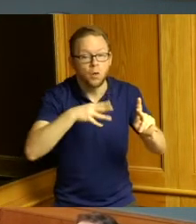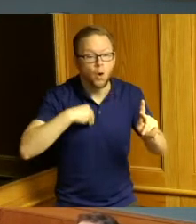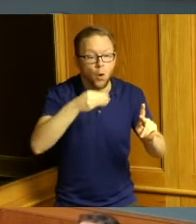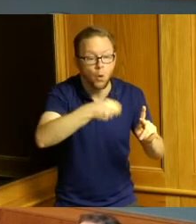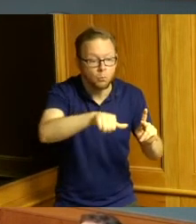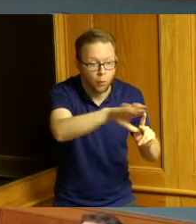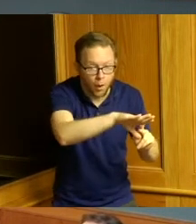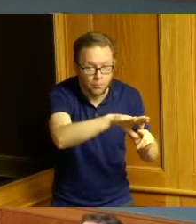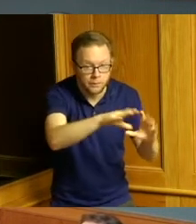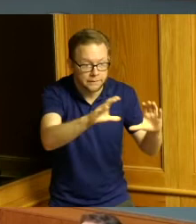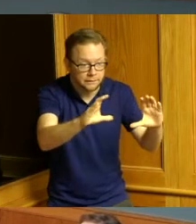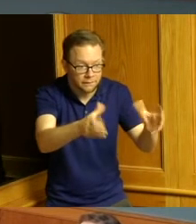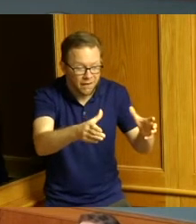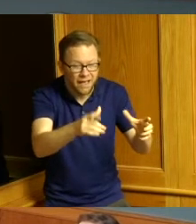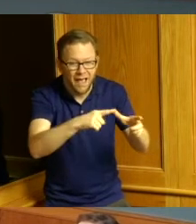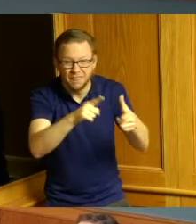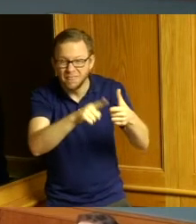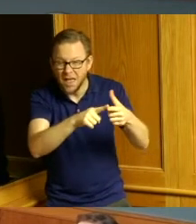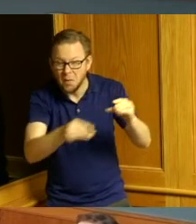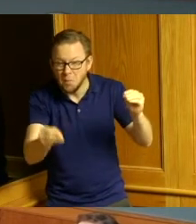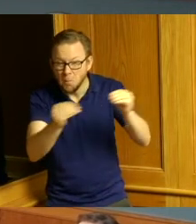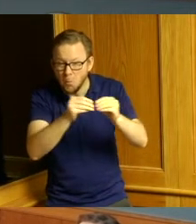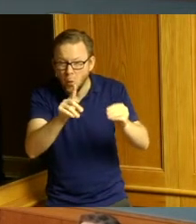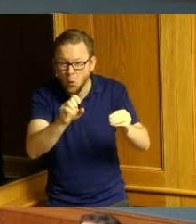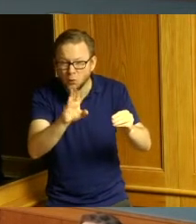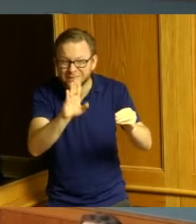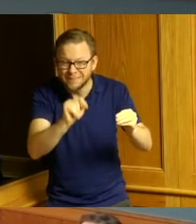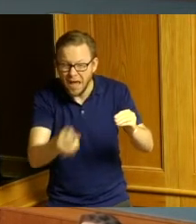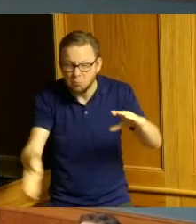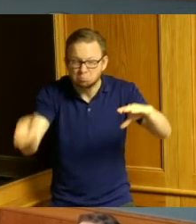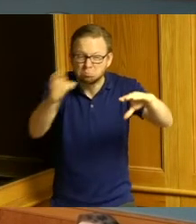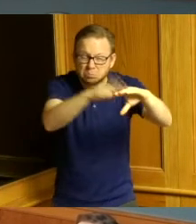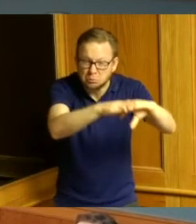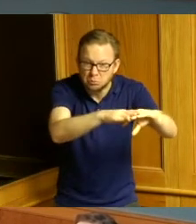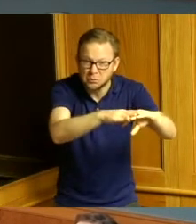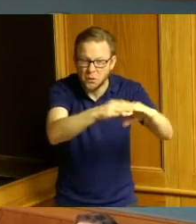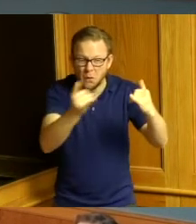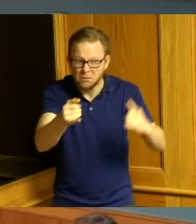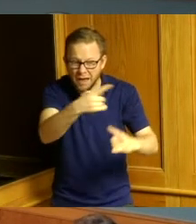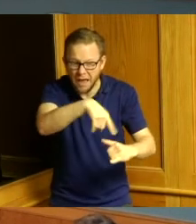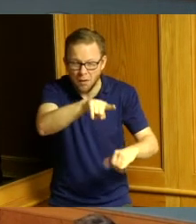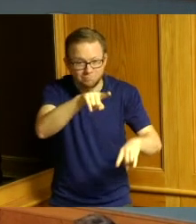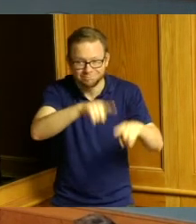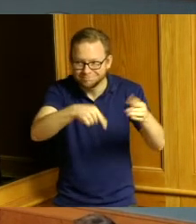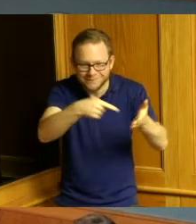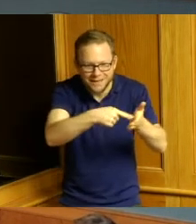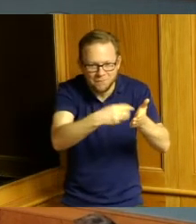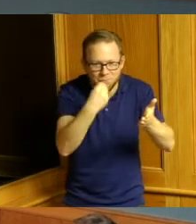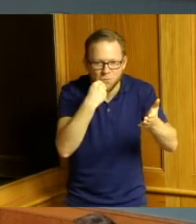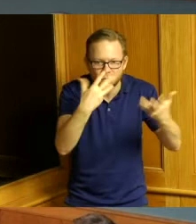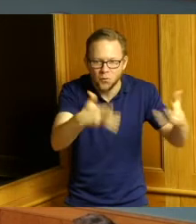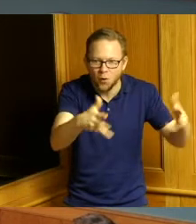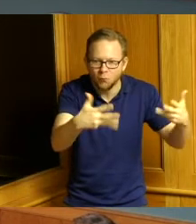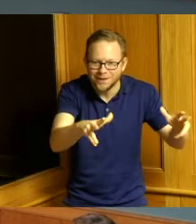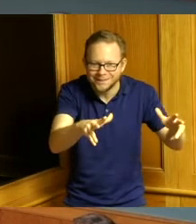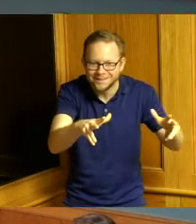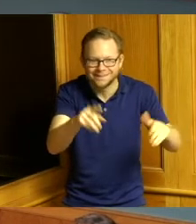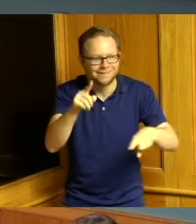adding to their debts where they may not be able to afford their food you know or medicine you know